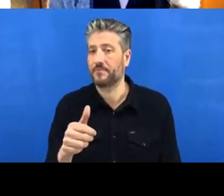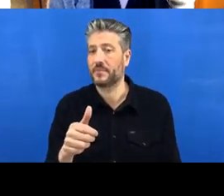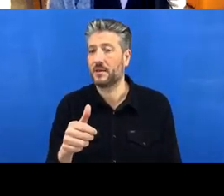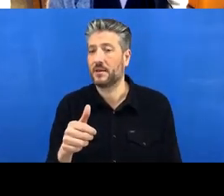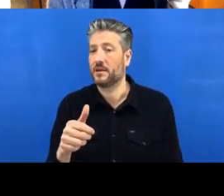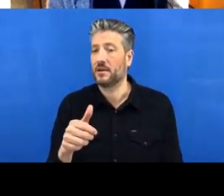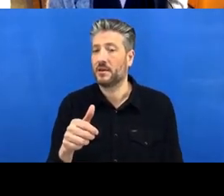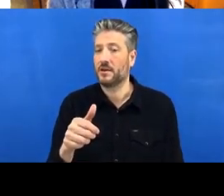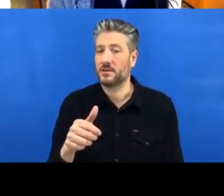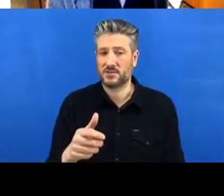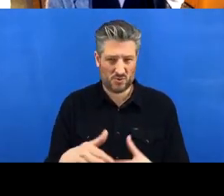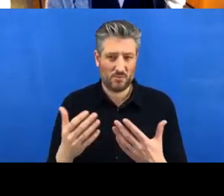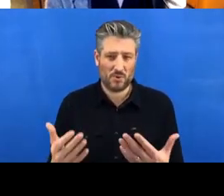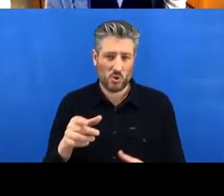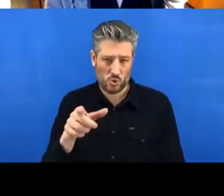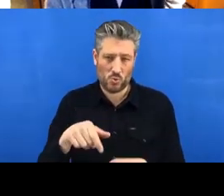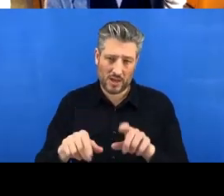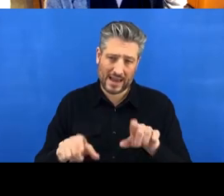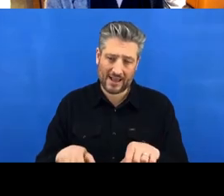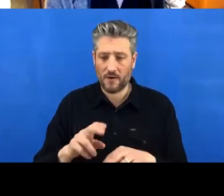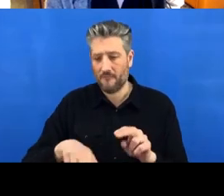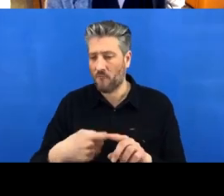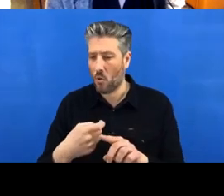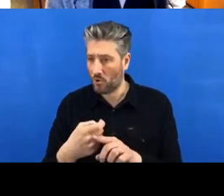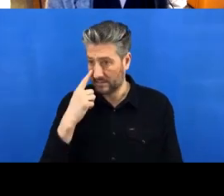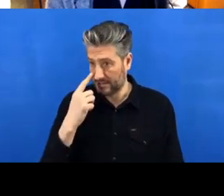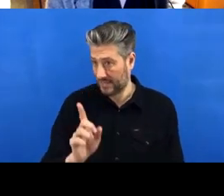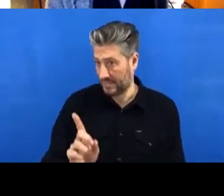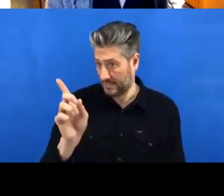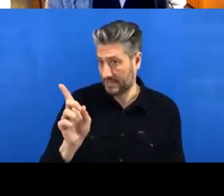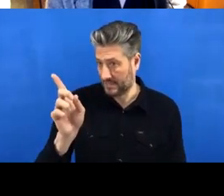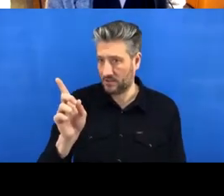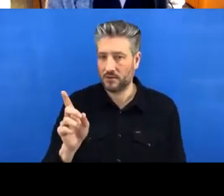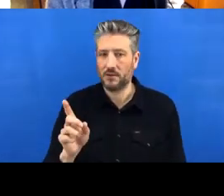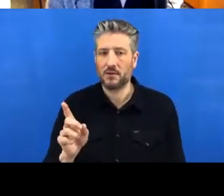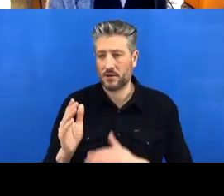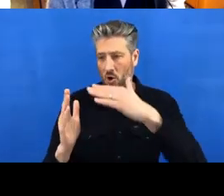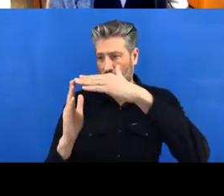So she's going to click on ‘fork’ in the top-right, and then you can see in the top-left here,